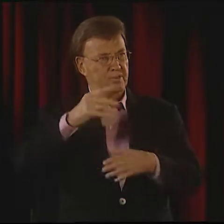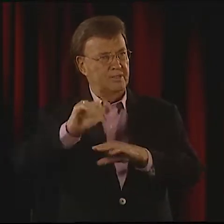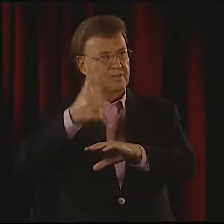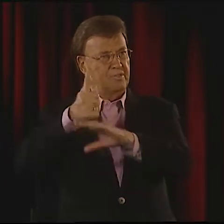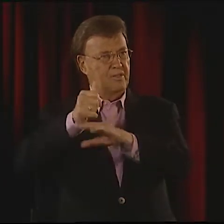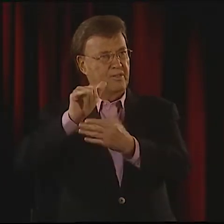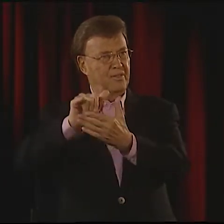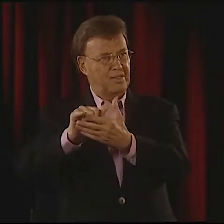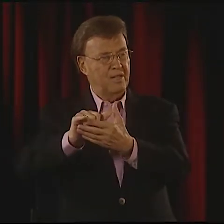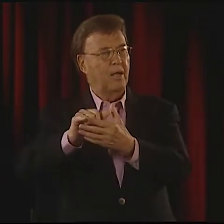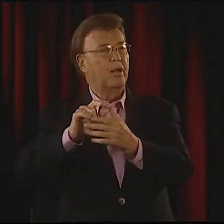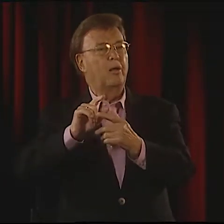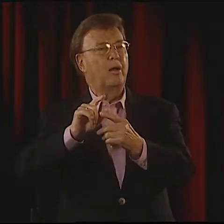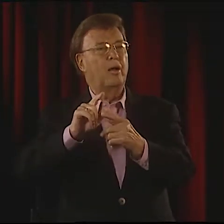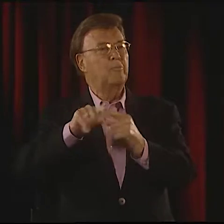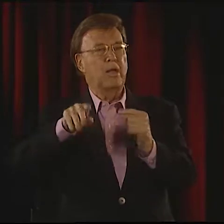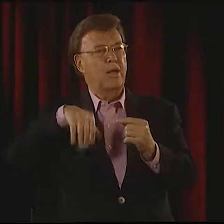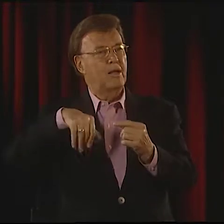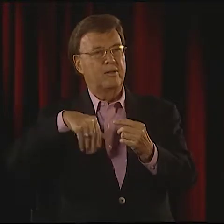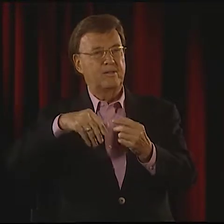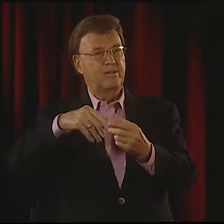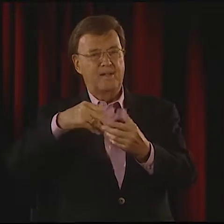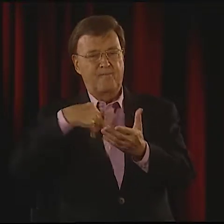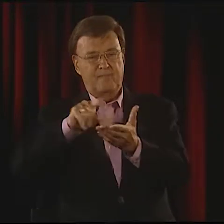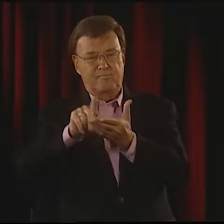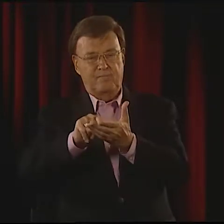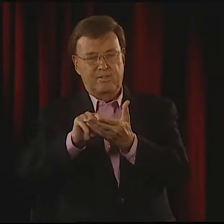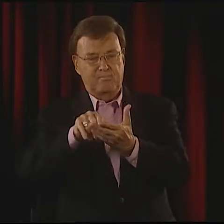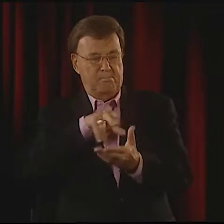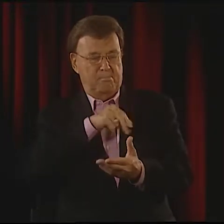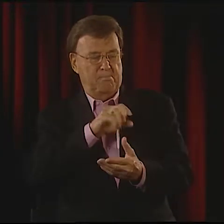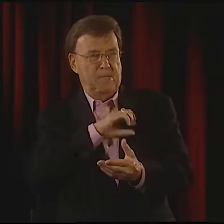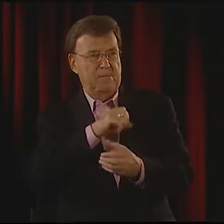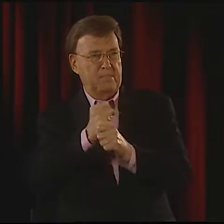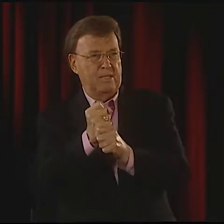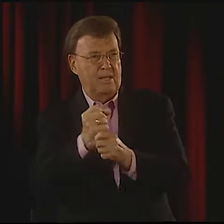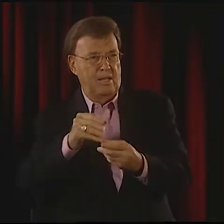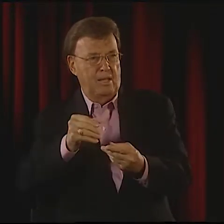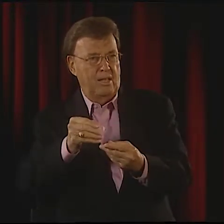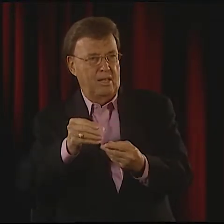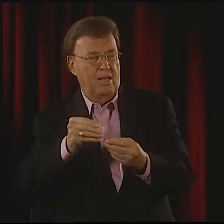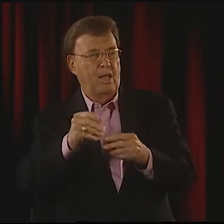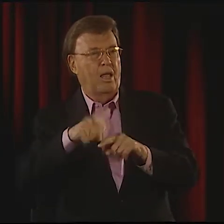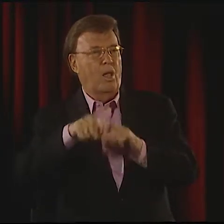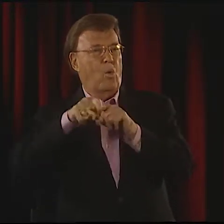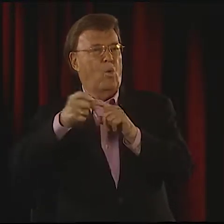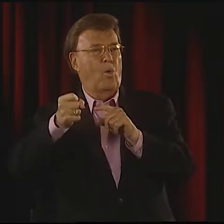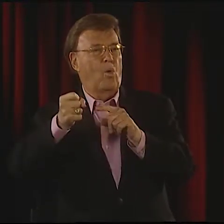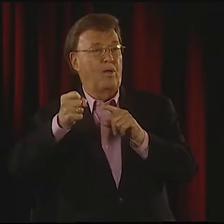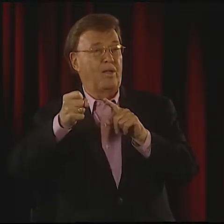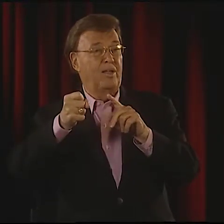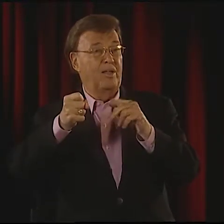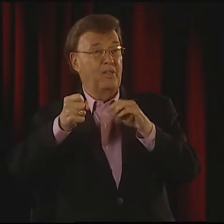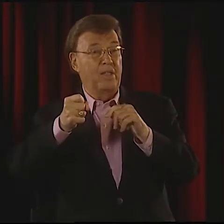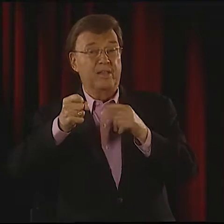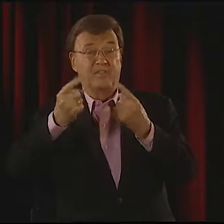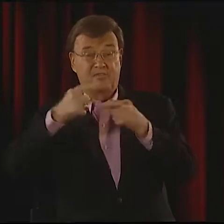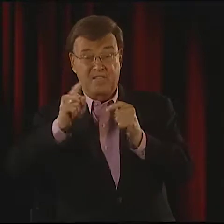AND THAT WAS FROM GALLAUDET, WHO HAD ESTABLISHED THIS AWARD. THEY HAD NOT NECESSARILY PUBLICIZED WHO THE RECIPIENT WAS.